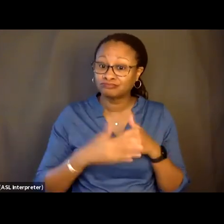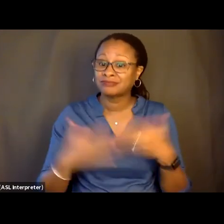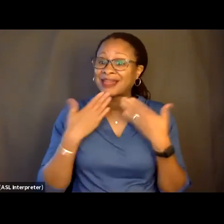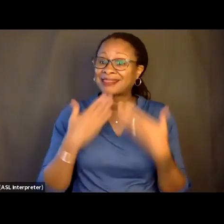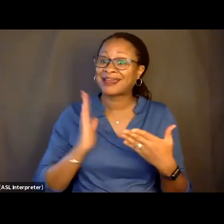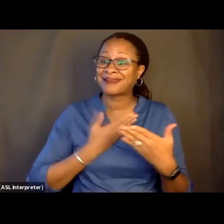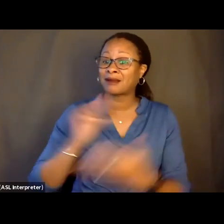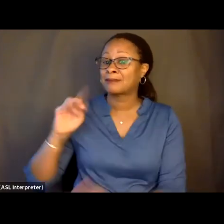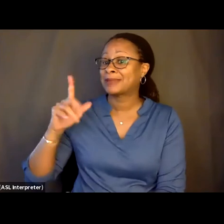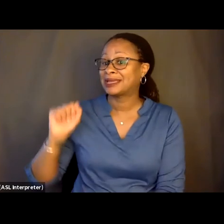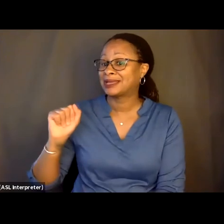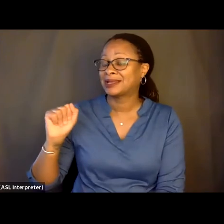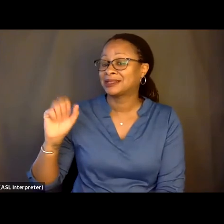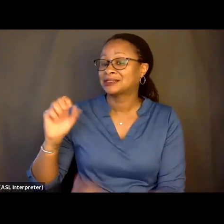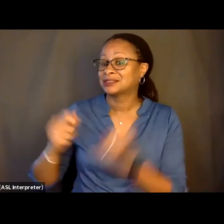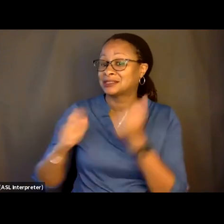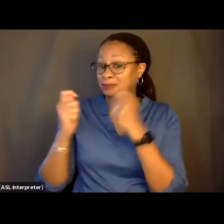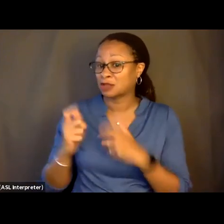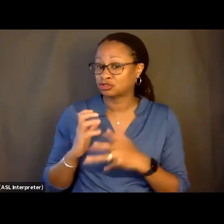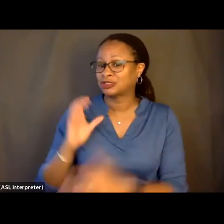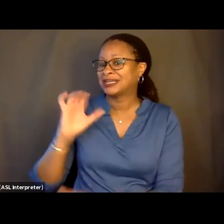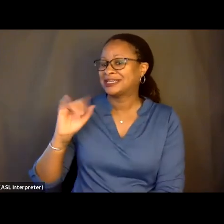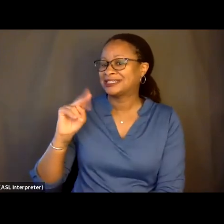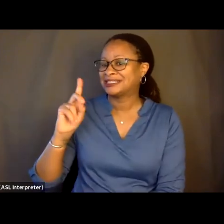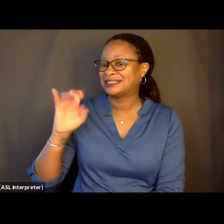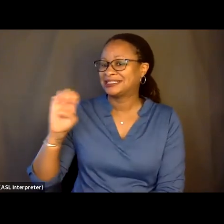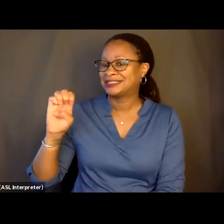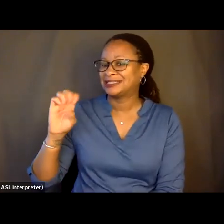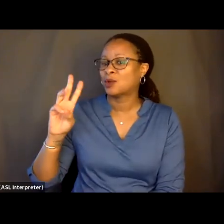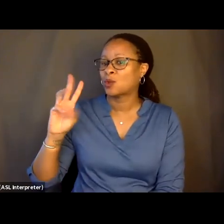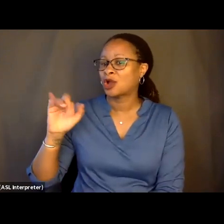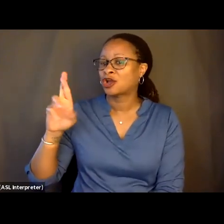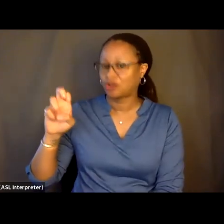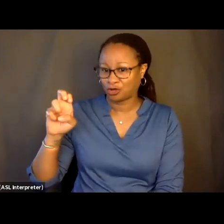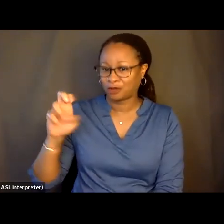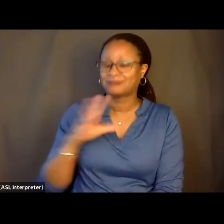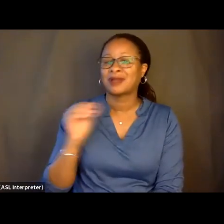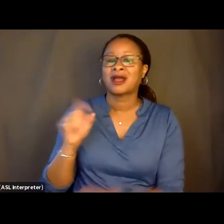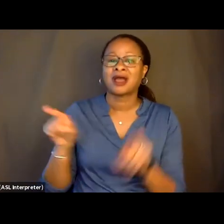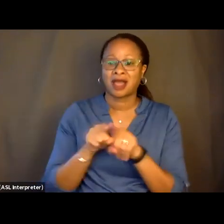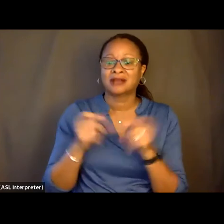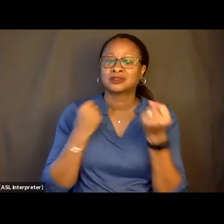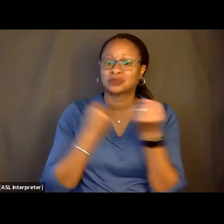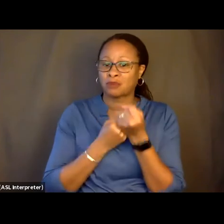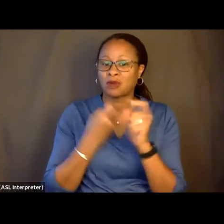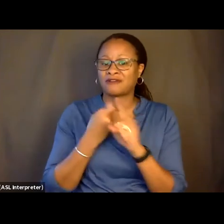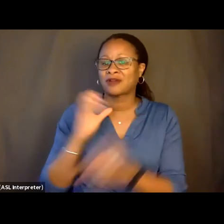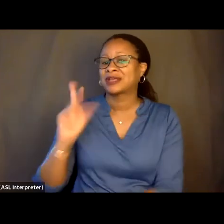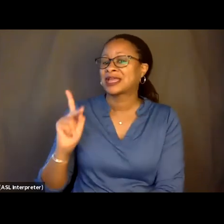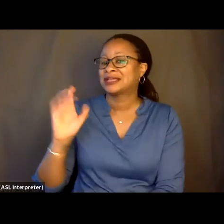sponsor, IndieWire, as always. And-- or-- and we have support from KCRW as well. Apologies.